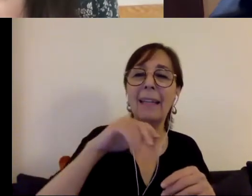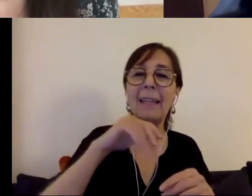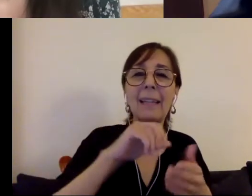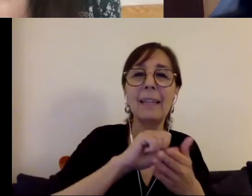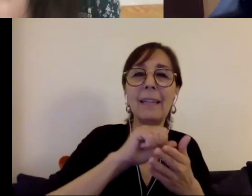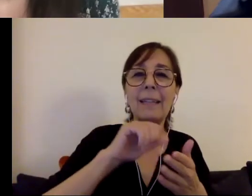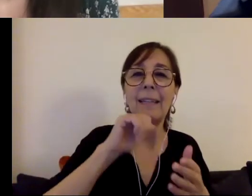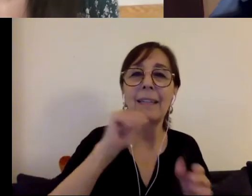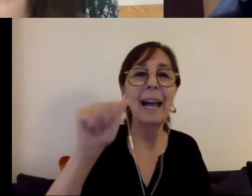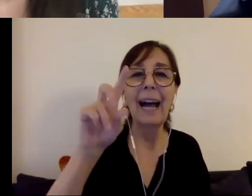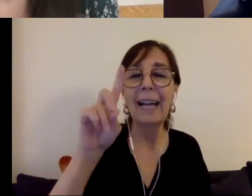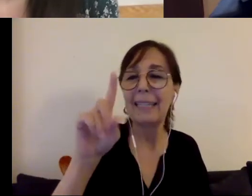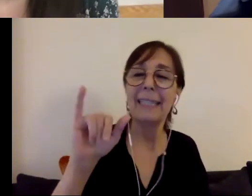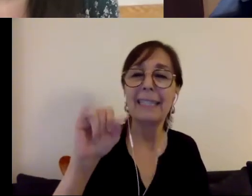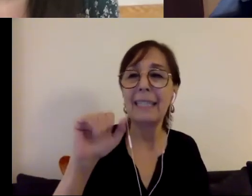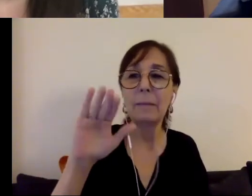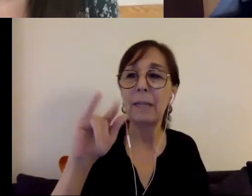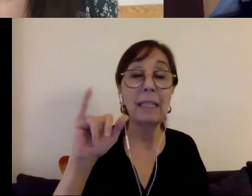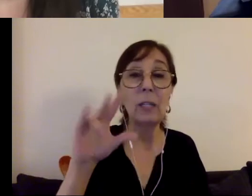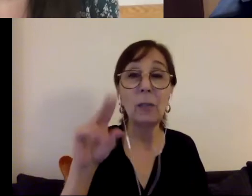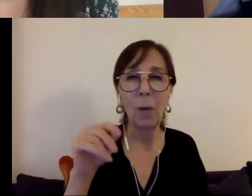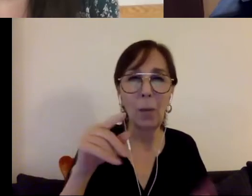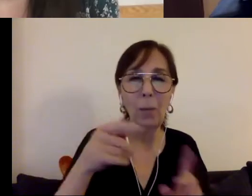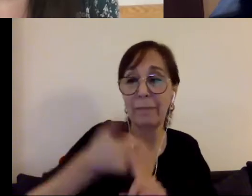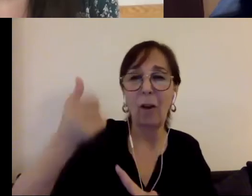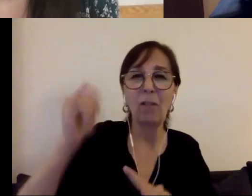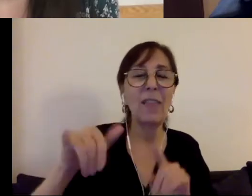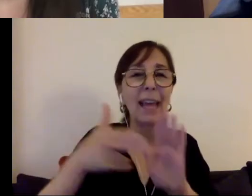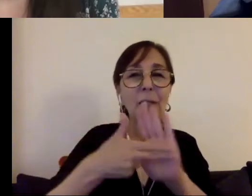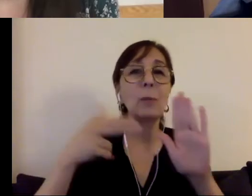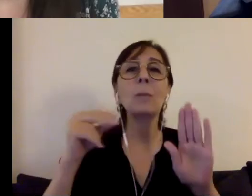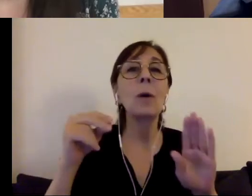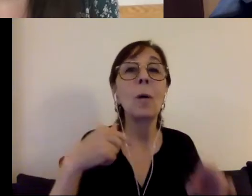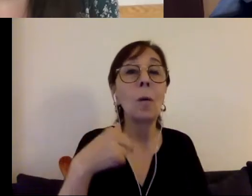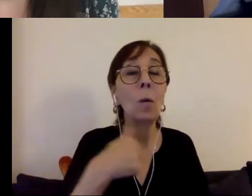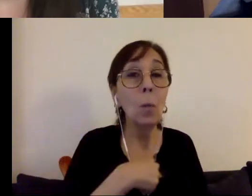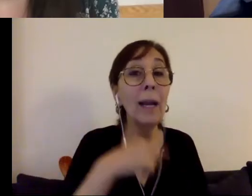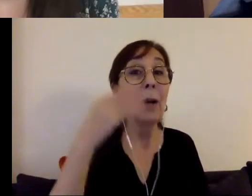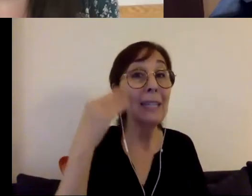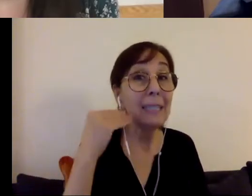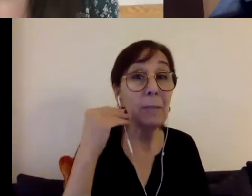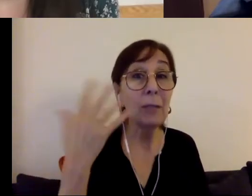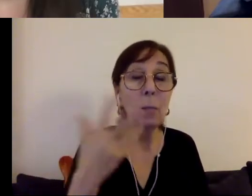experiencing discrimination. That's one of the other changes that's gone on. We